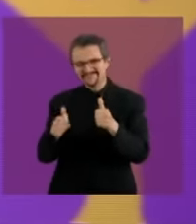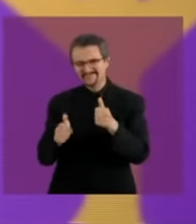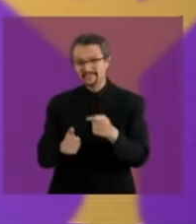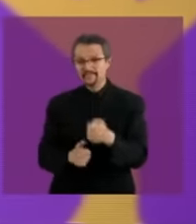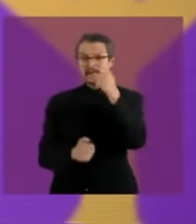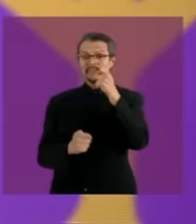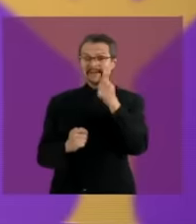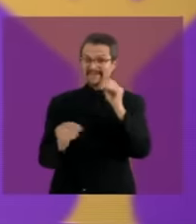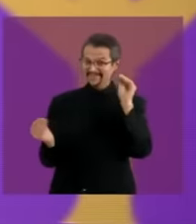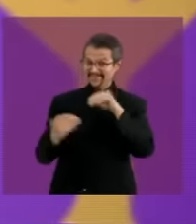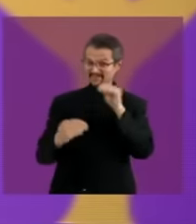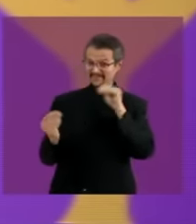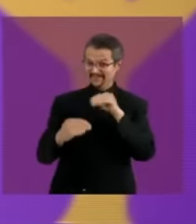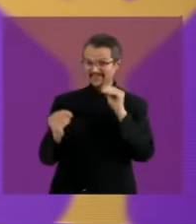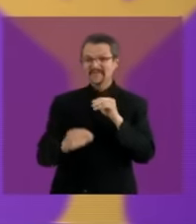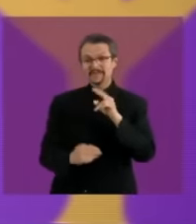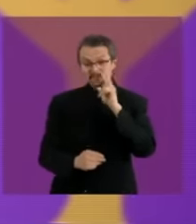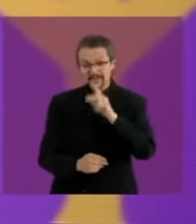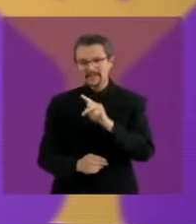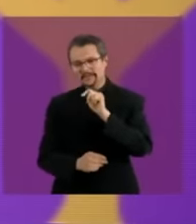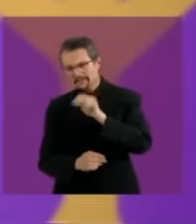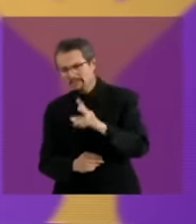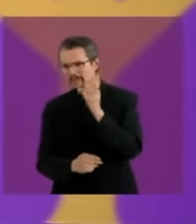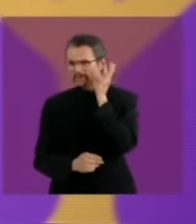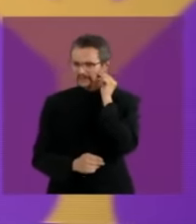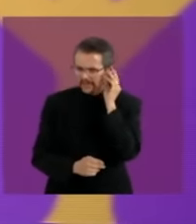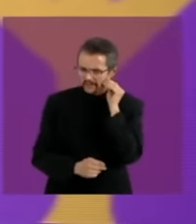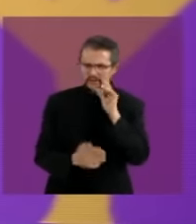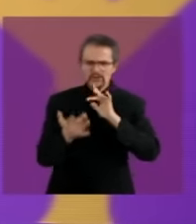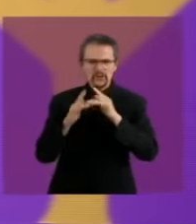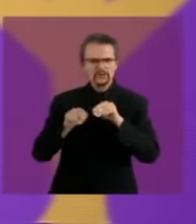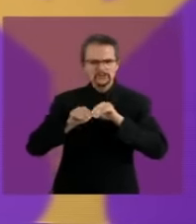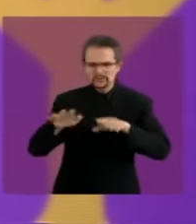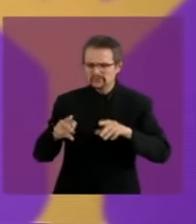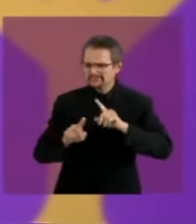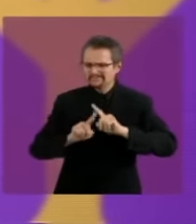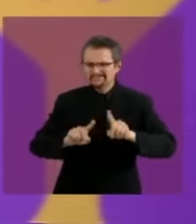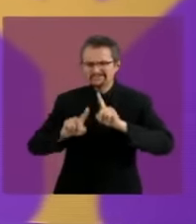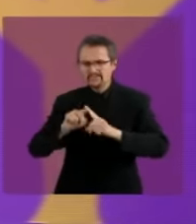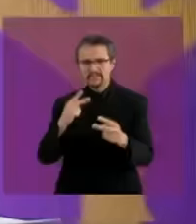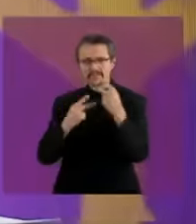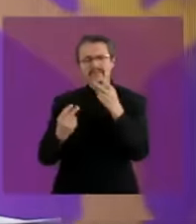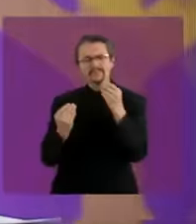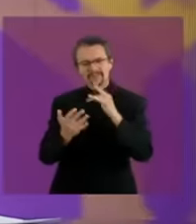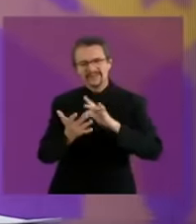television, radio, social networks and digital platforms Thank you very much and remember,